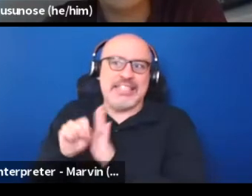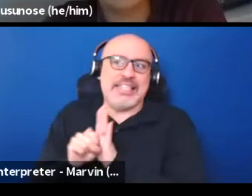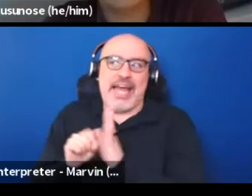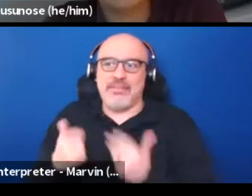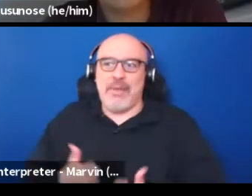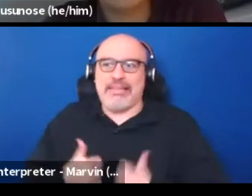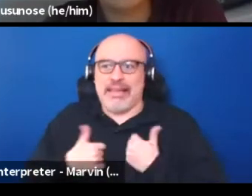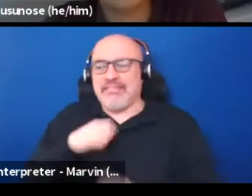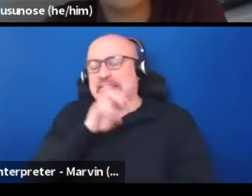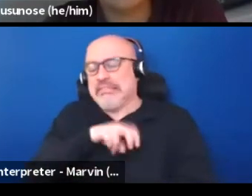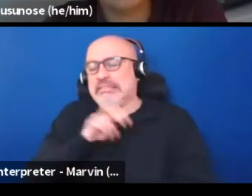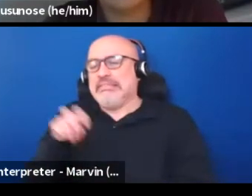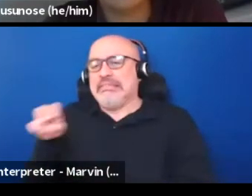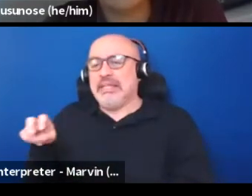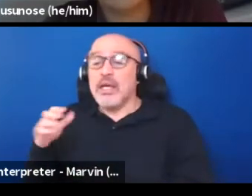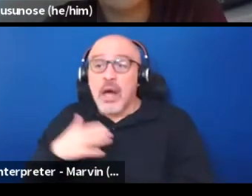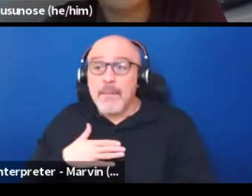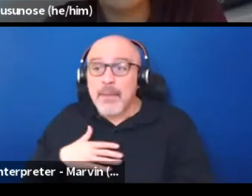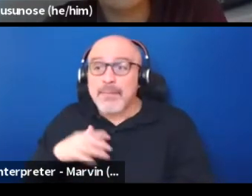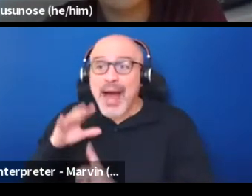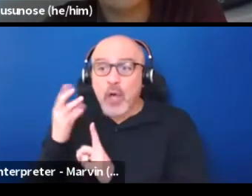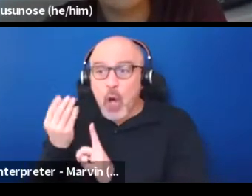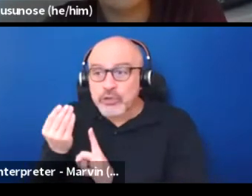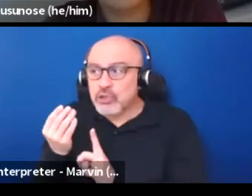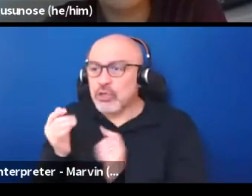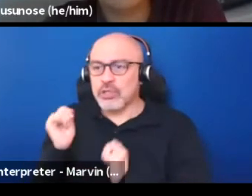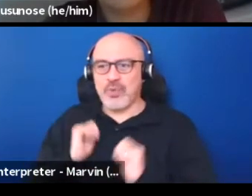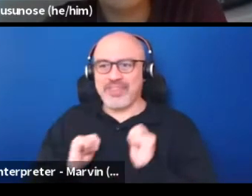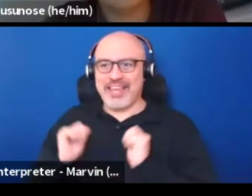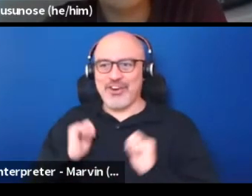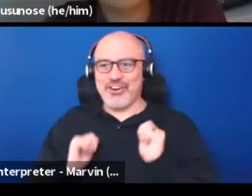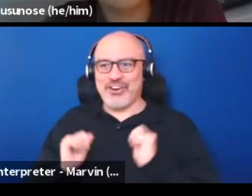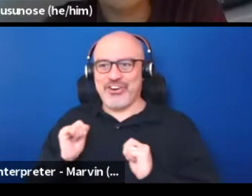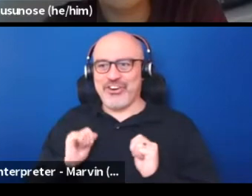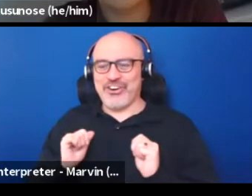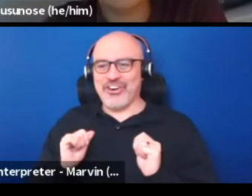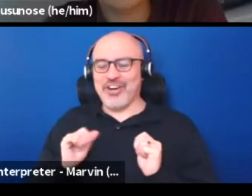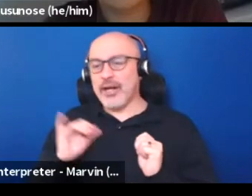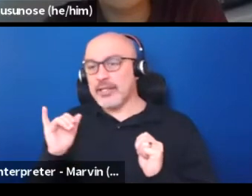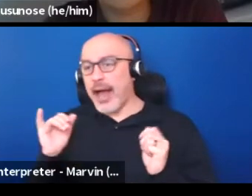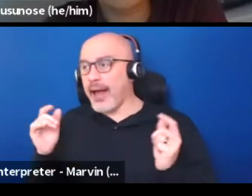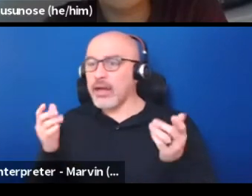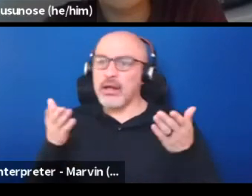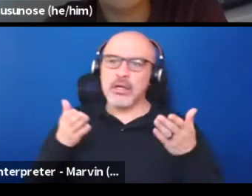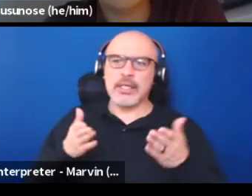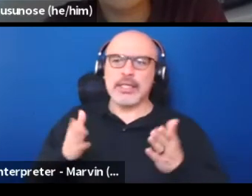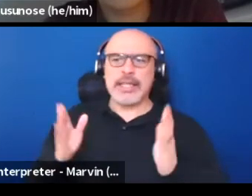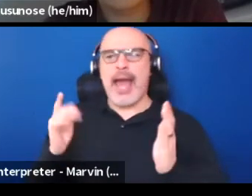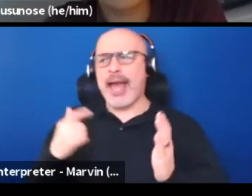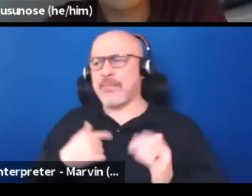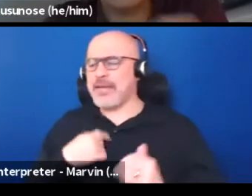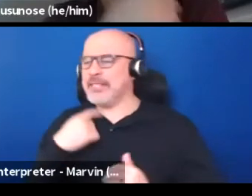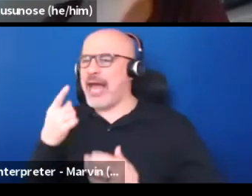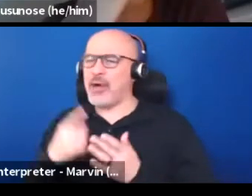And so I think about even in my culture, there's theater. When they come in, like, "Let me tell you what happened